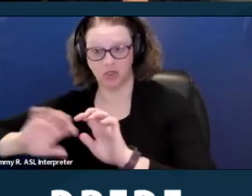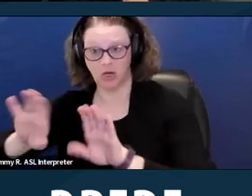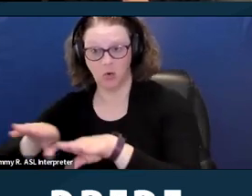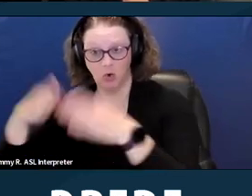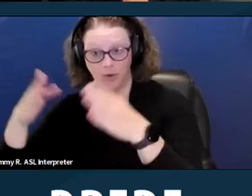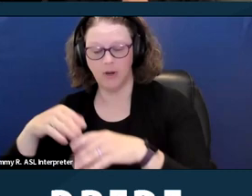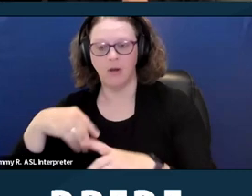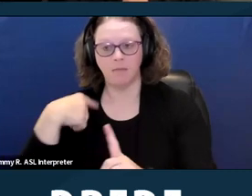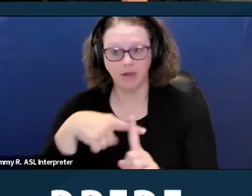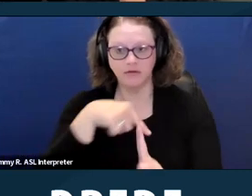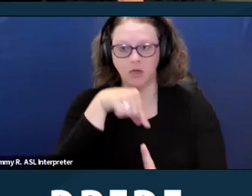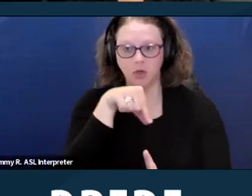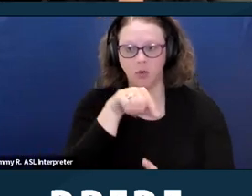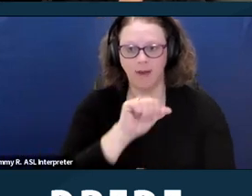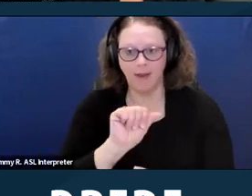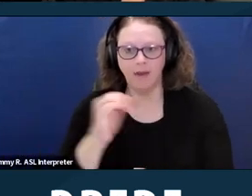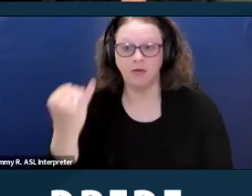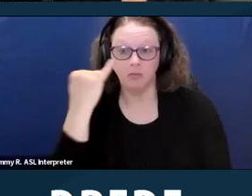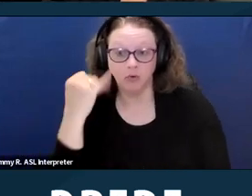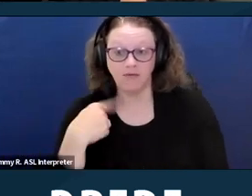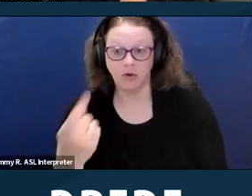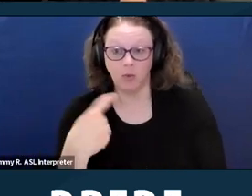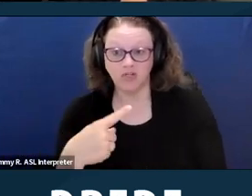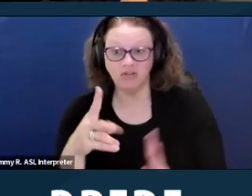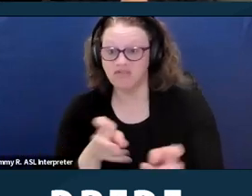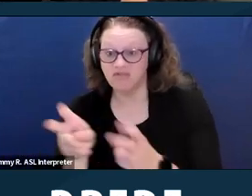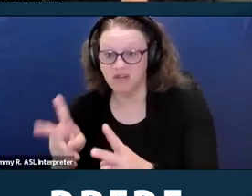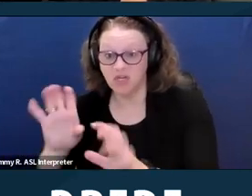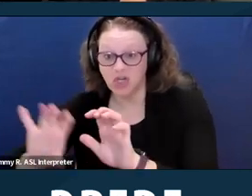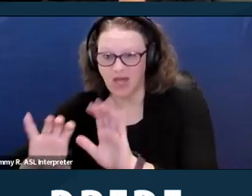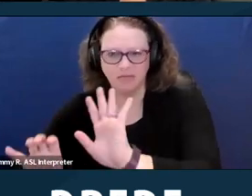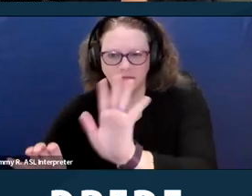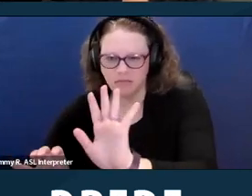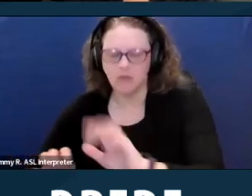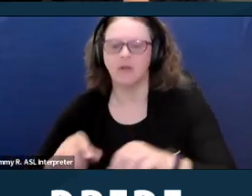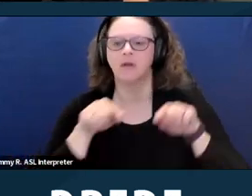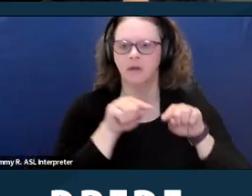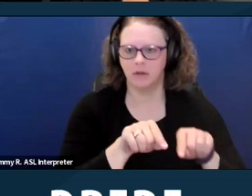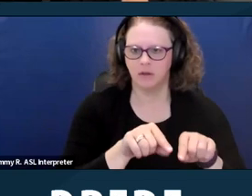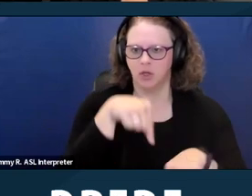If there is time at the end of the webinar and we hope there will be, we can answer some questions live.